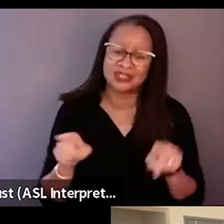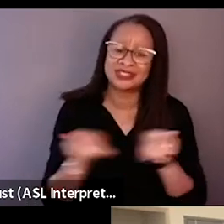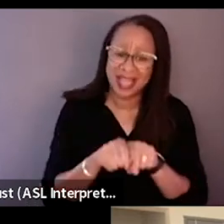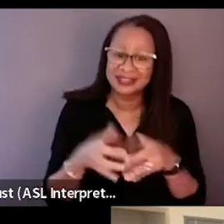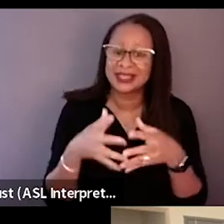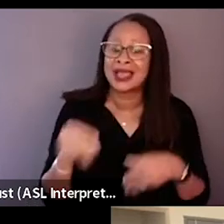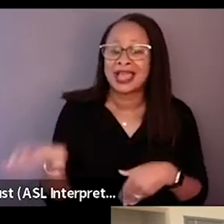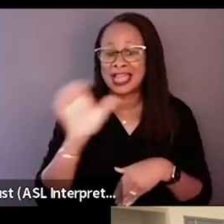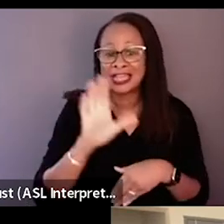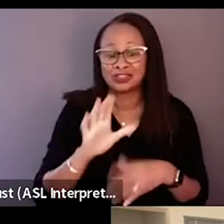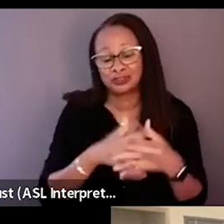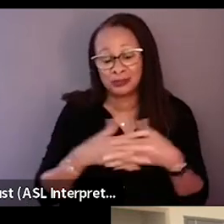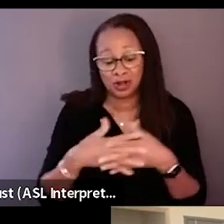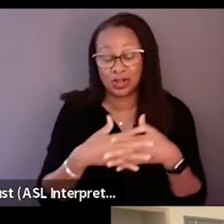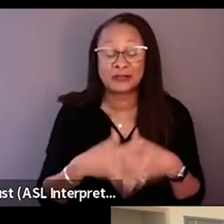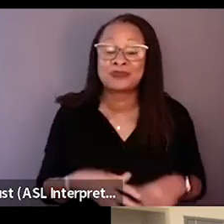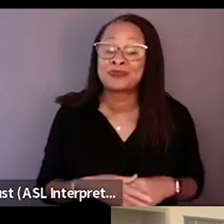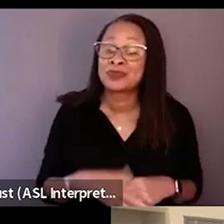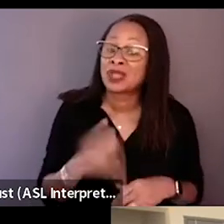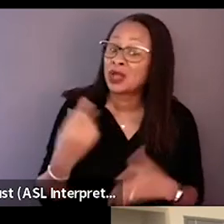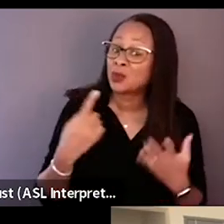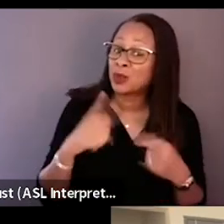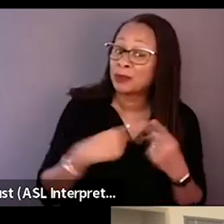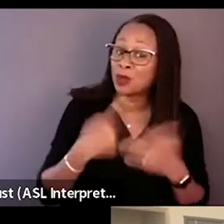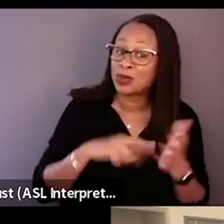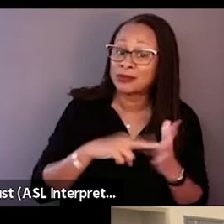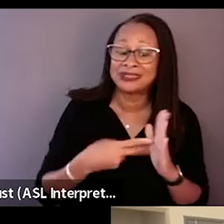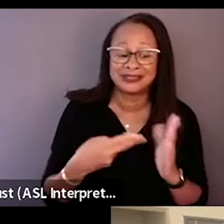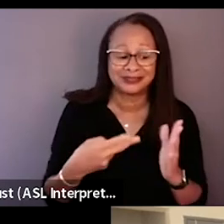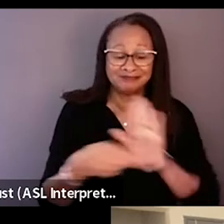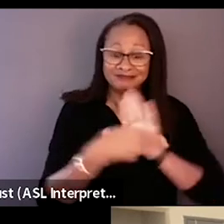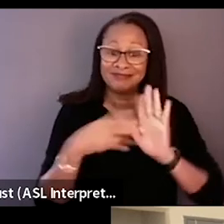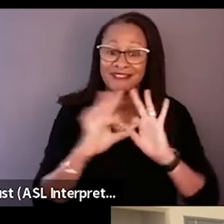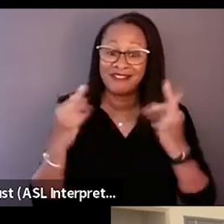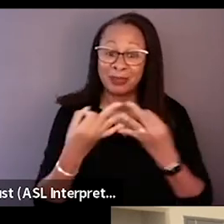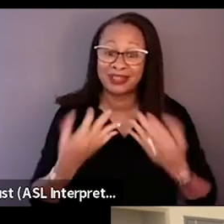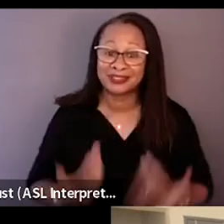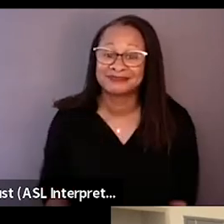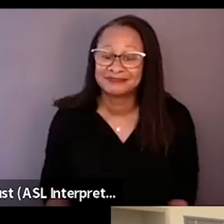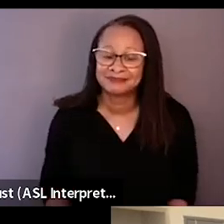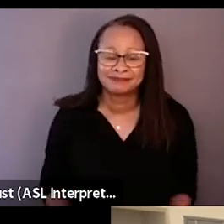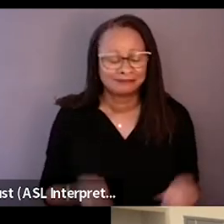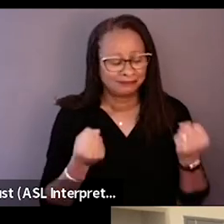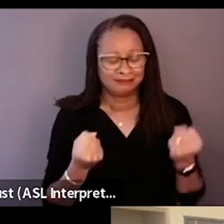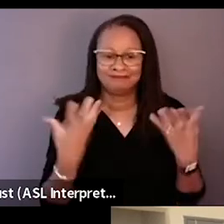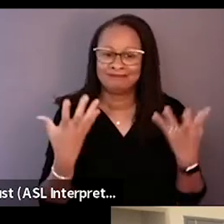and about what it means to be a family, because it's such a multi-generational story.